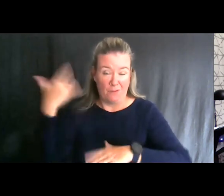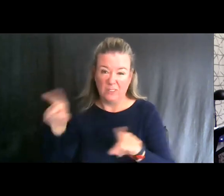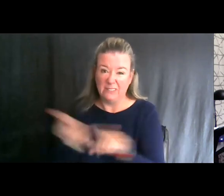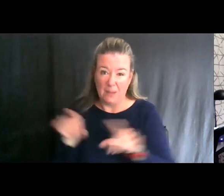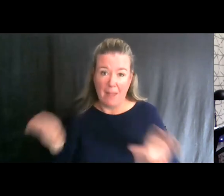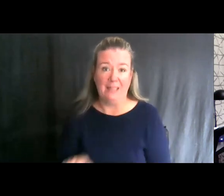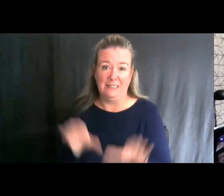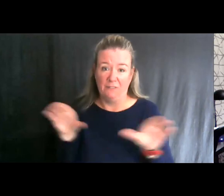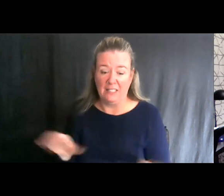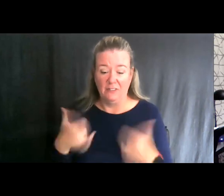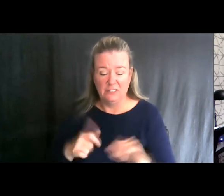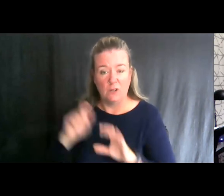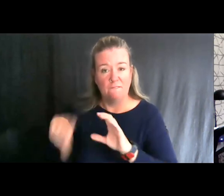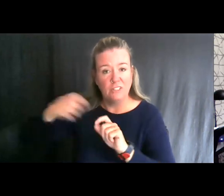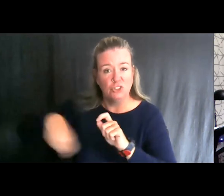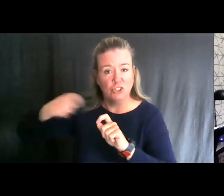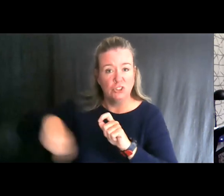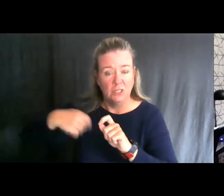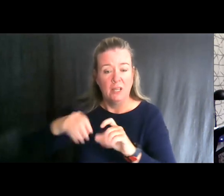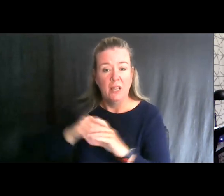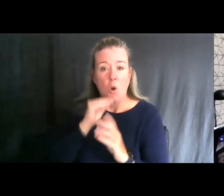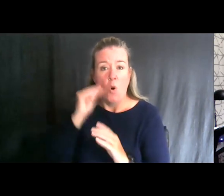able to fish in my hometown of Cheboygan.